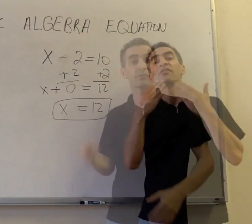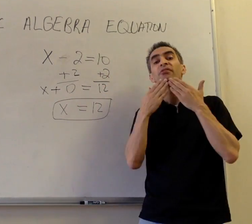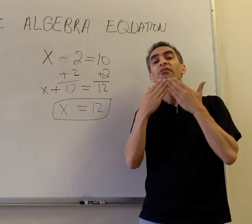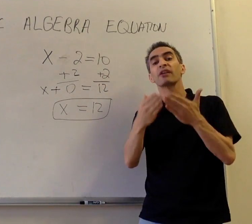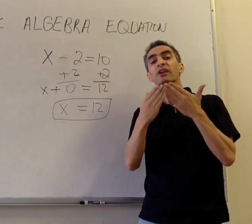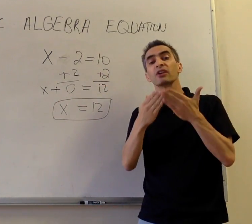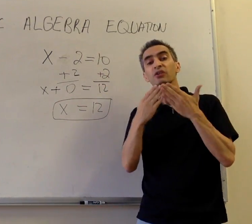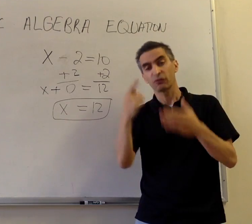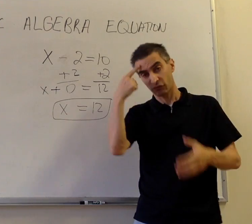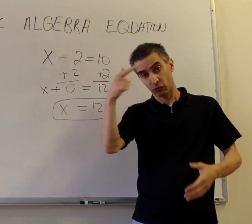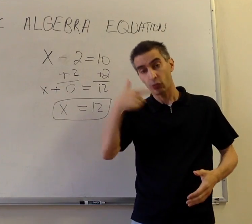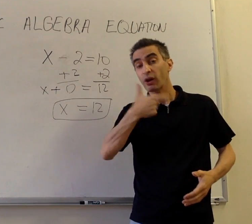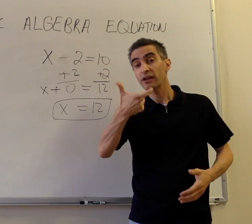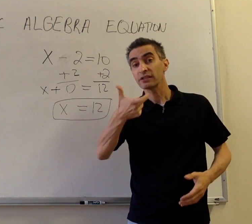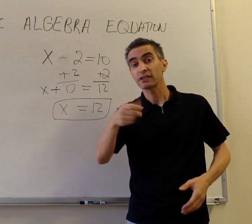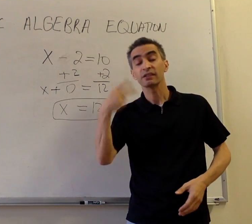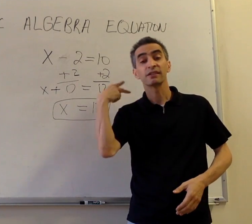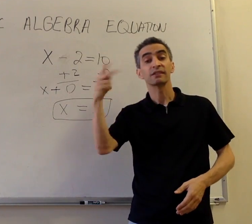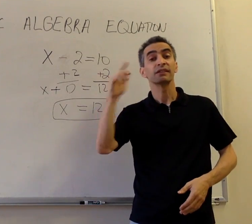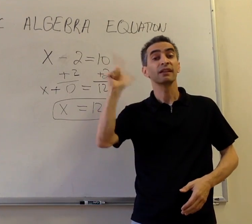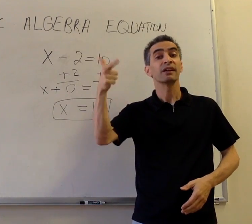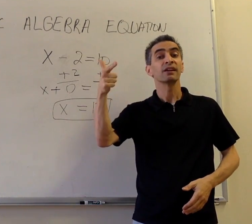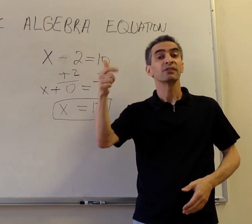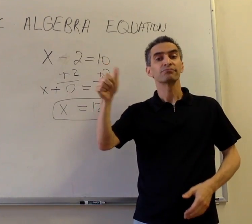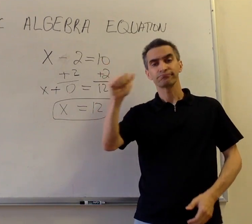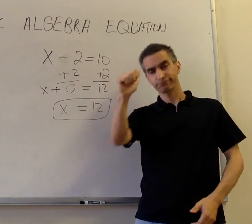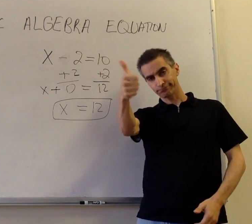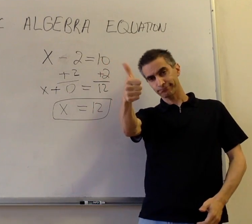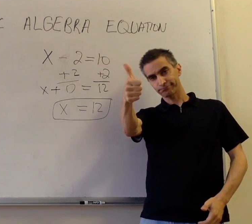Thank you for watching Good Luck and Goodbye!